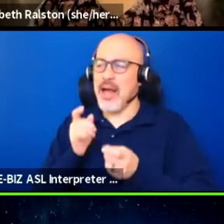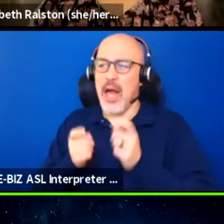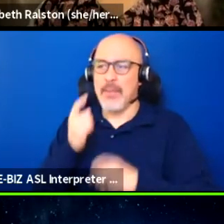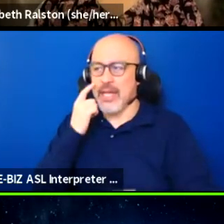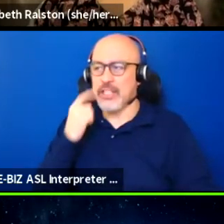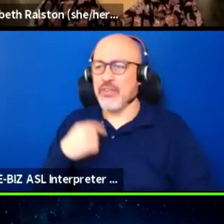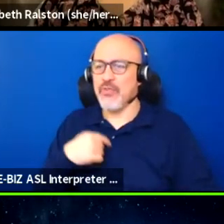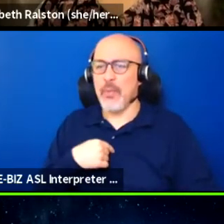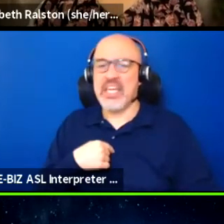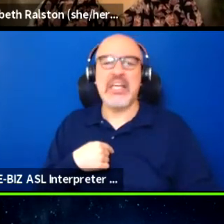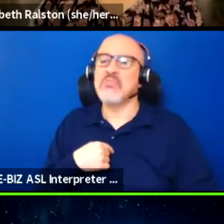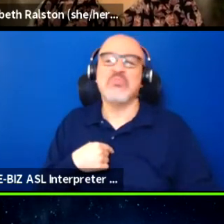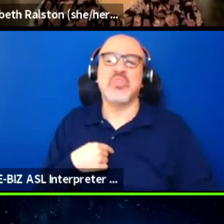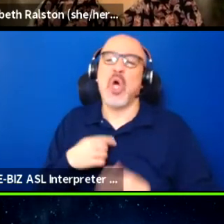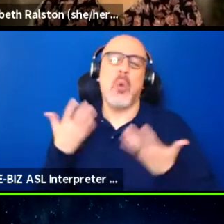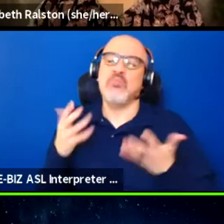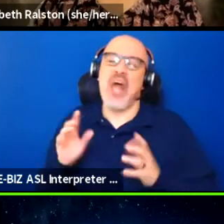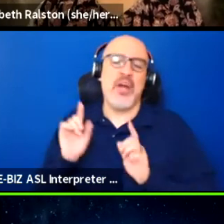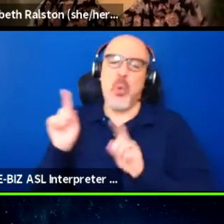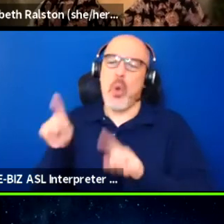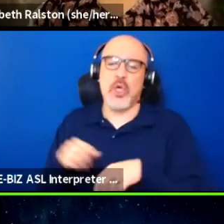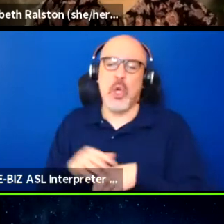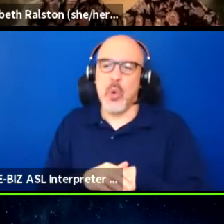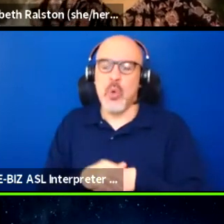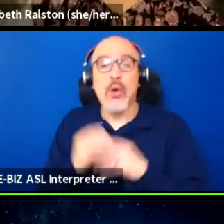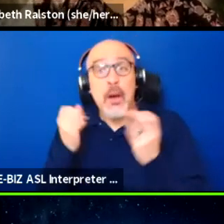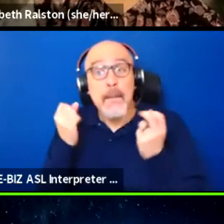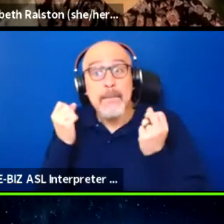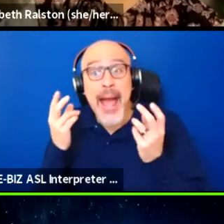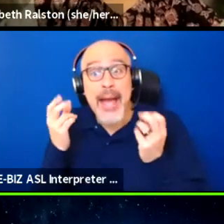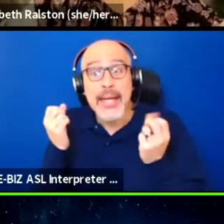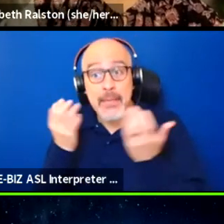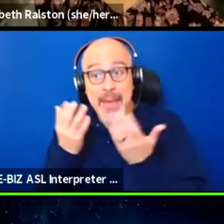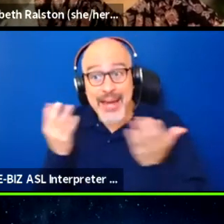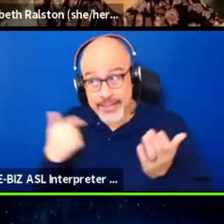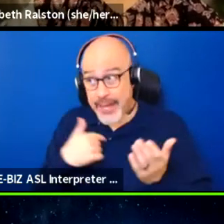There's a lot of things that I've wanted to participate in that I knew weren't,